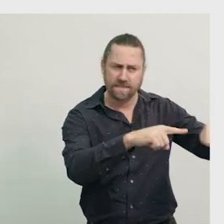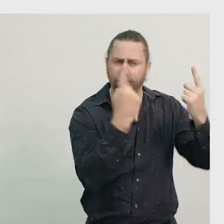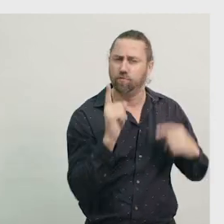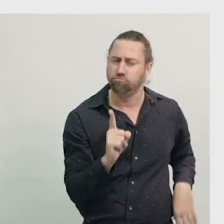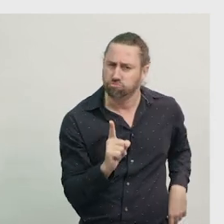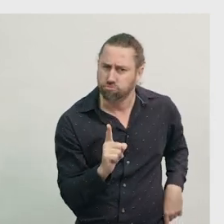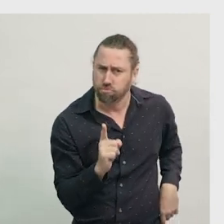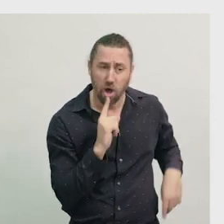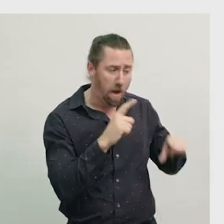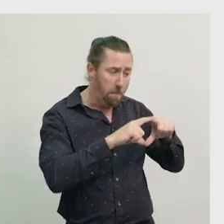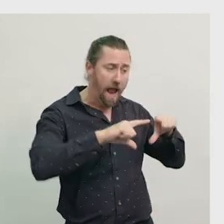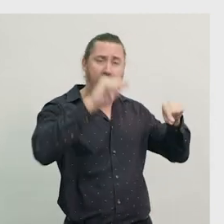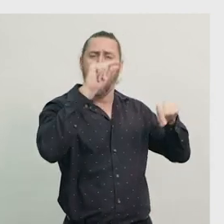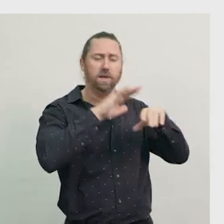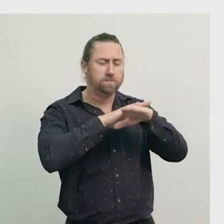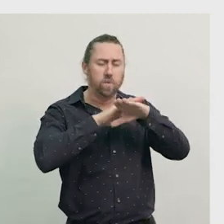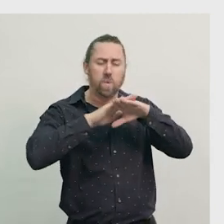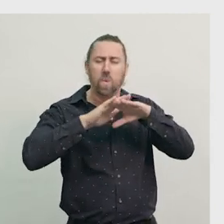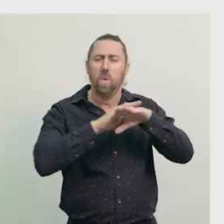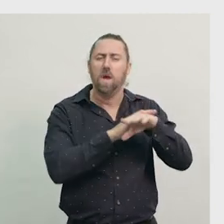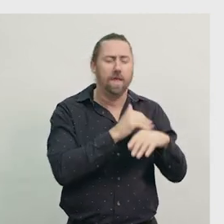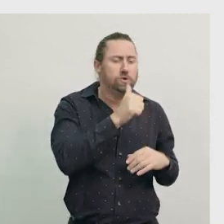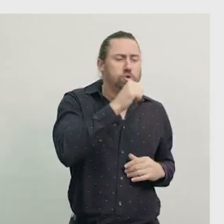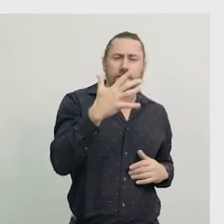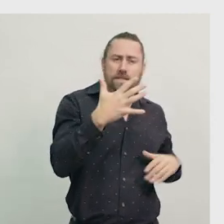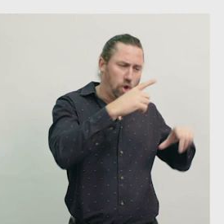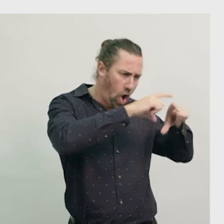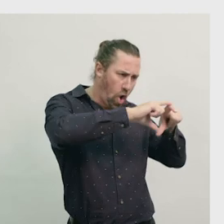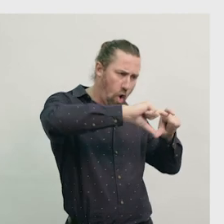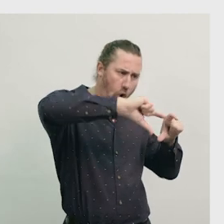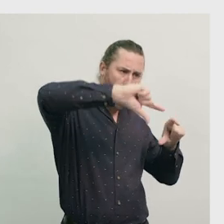bananas are smooth, sweet, and have a curved cylindrical shape.